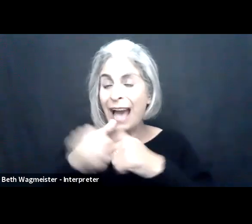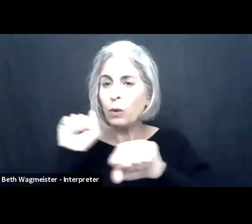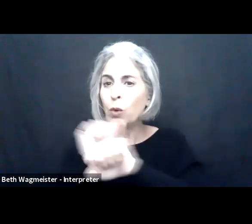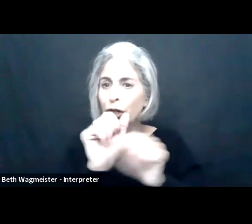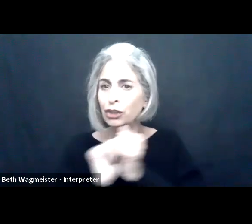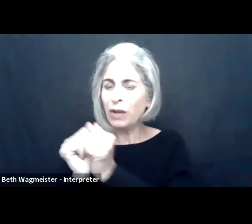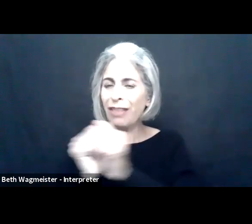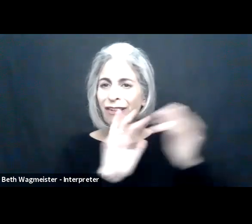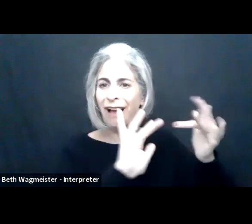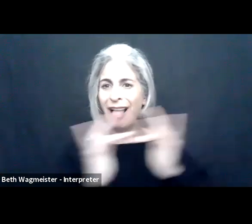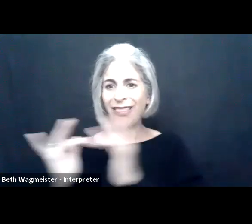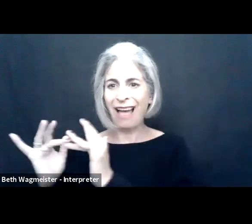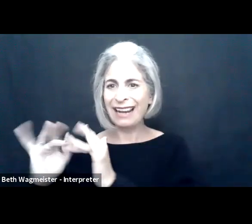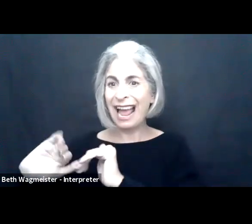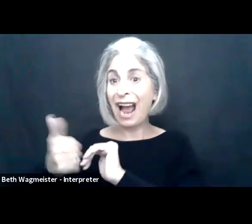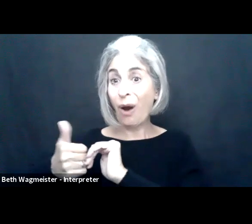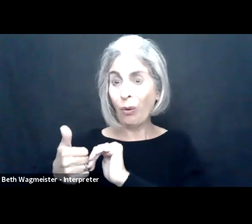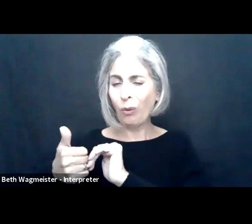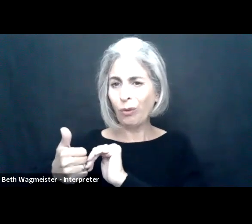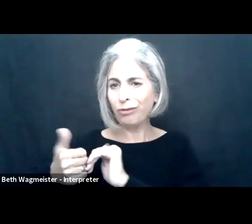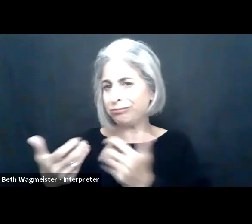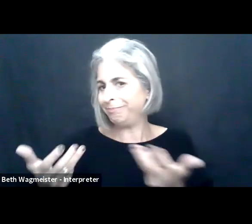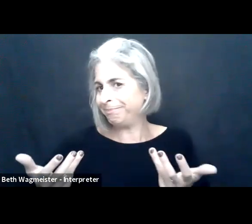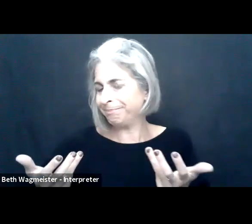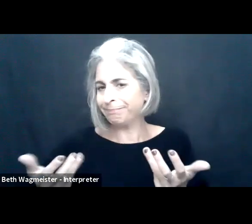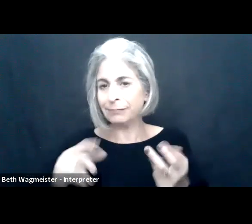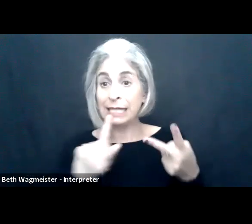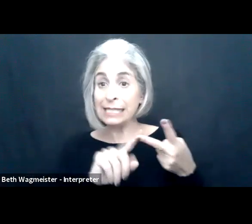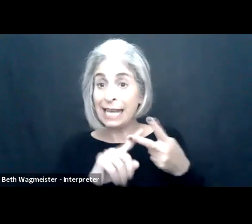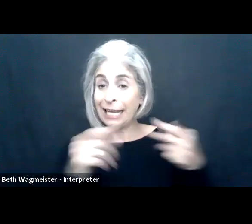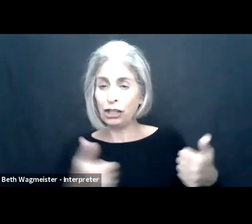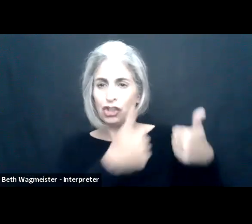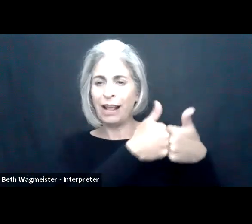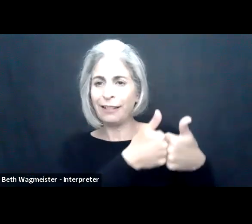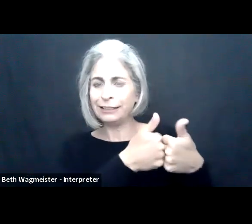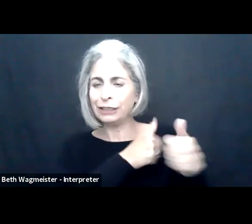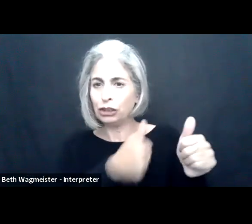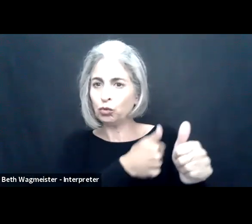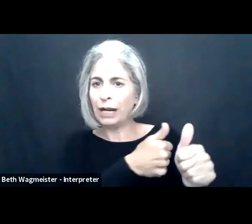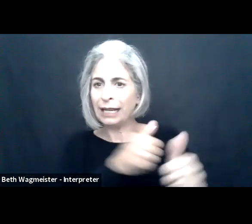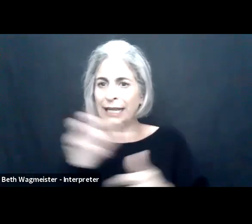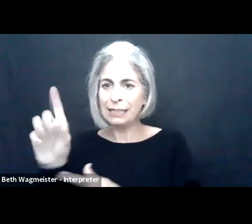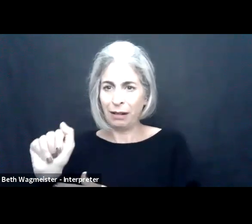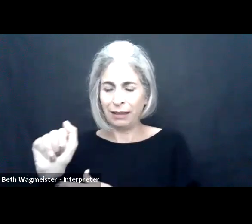We have these new tools, software expectations of how we work together in an online way that emulate the office.